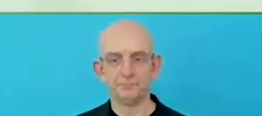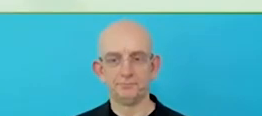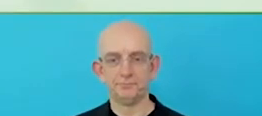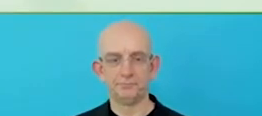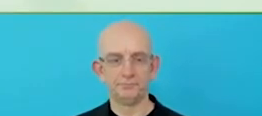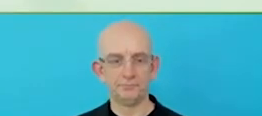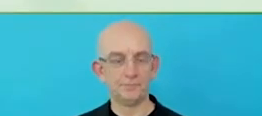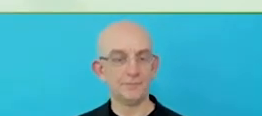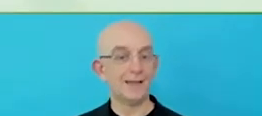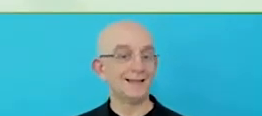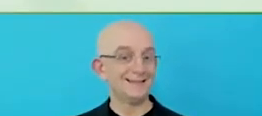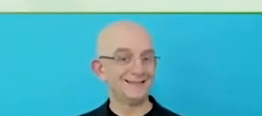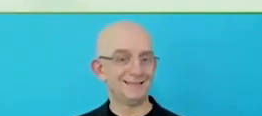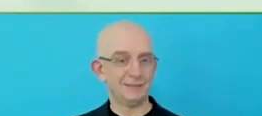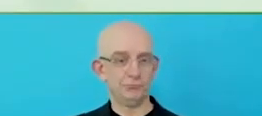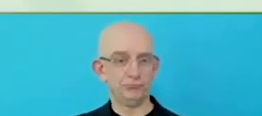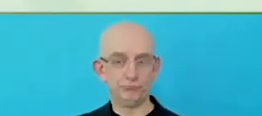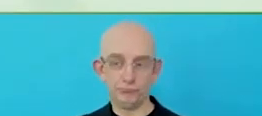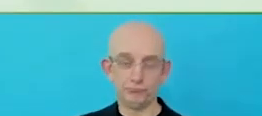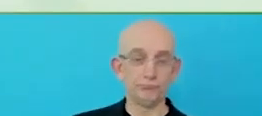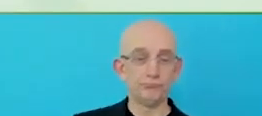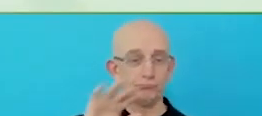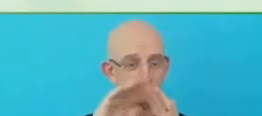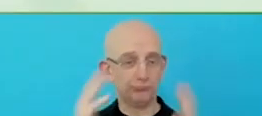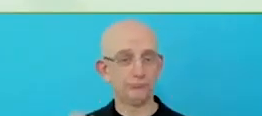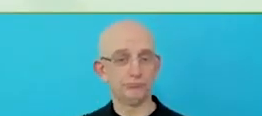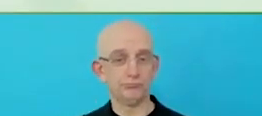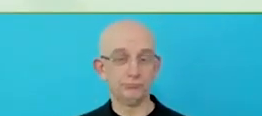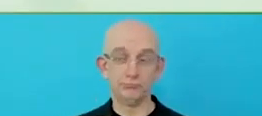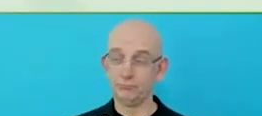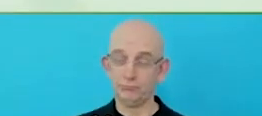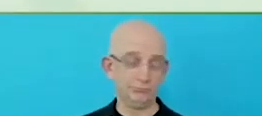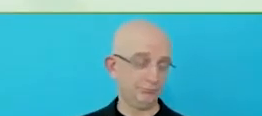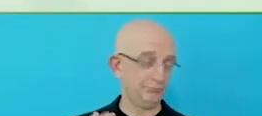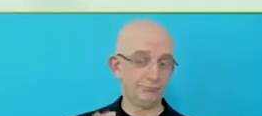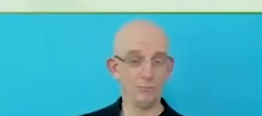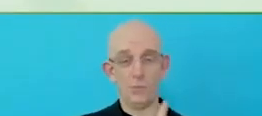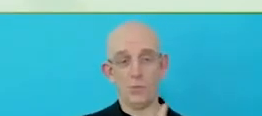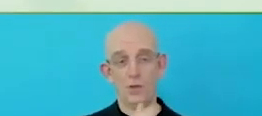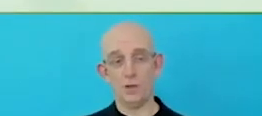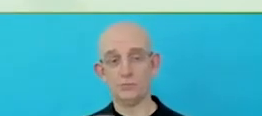Your experience with the golden arches is an inclusive one and fully accessible.